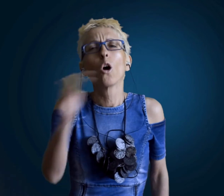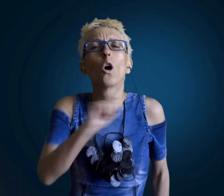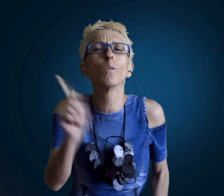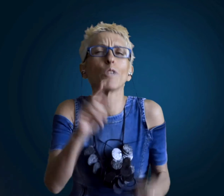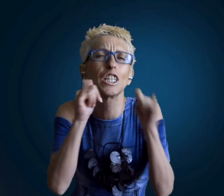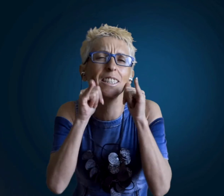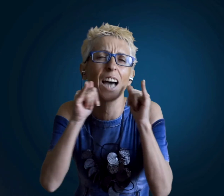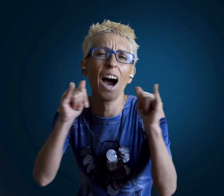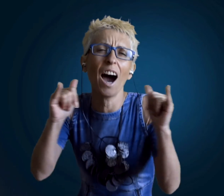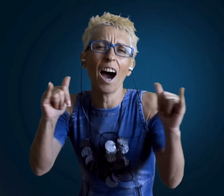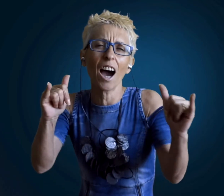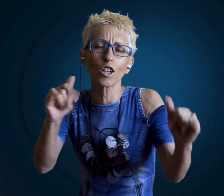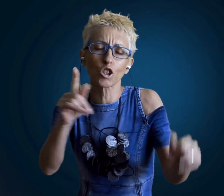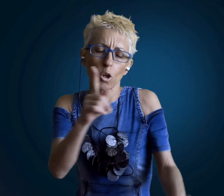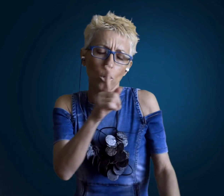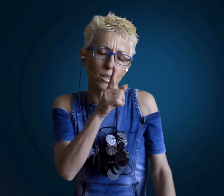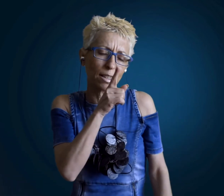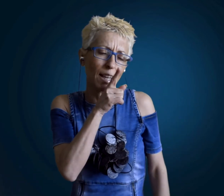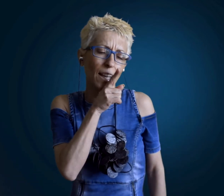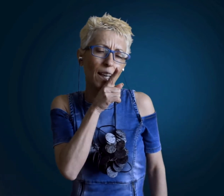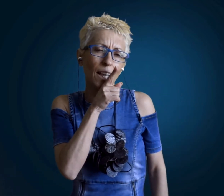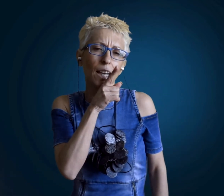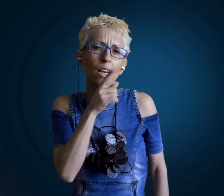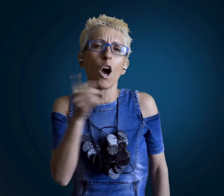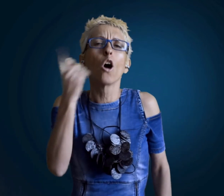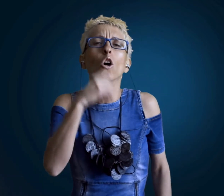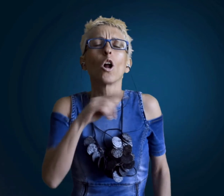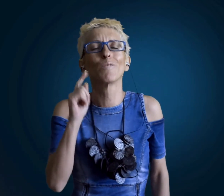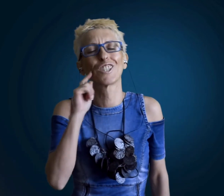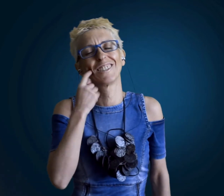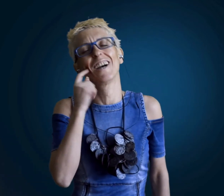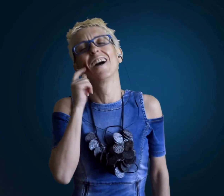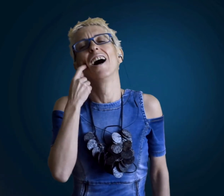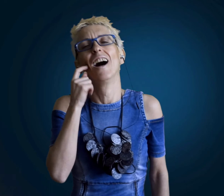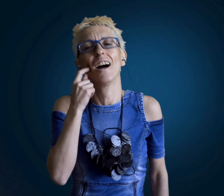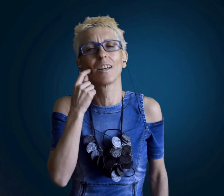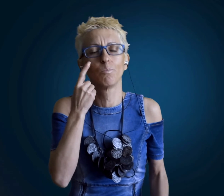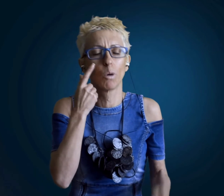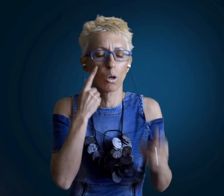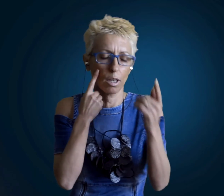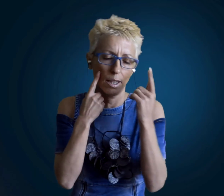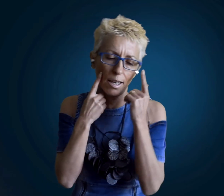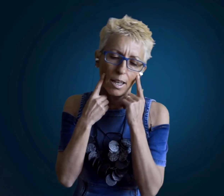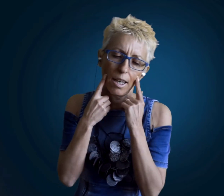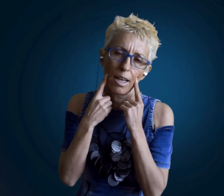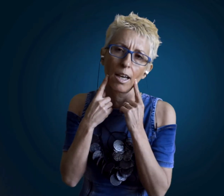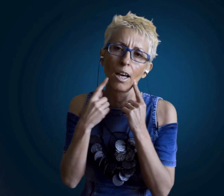anyone who yell silent anyone who laugh is crying